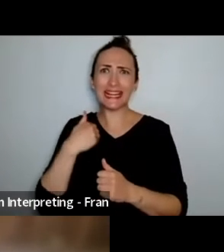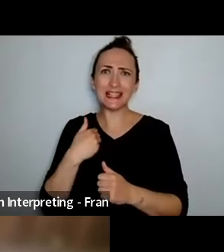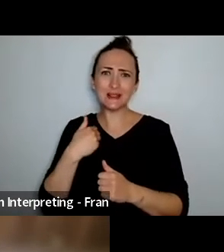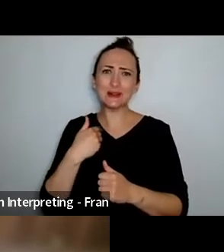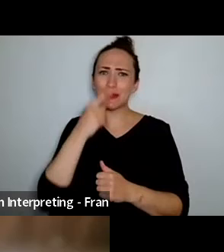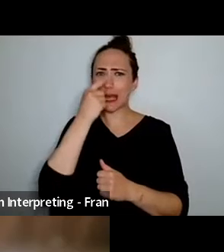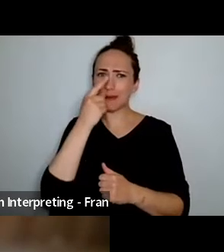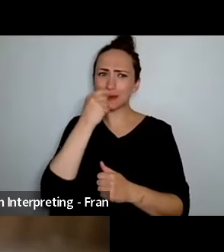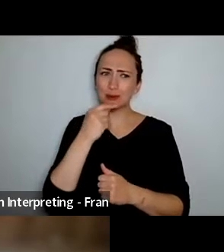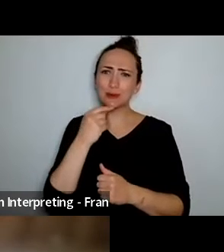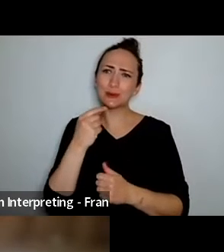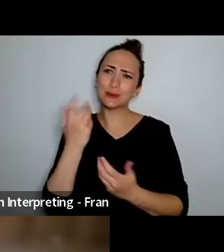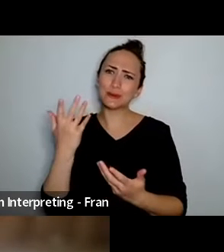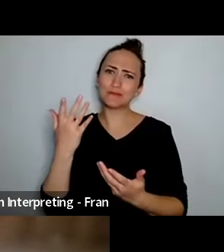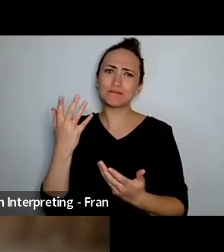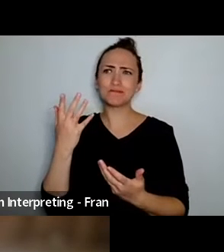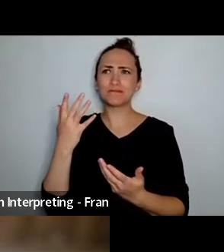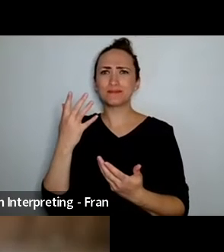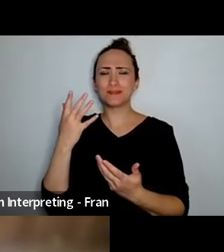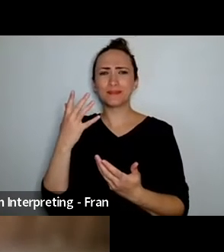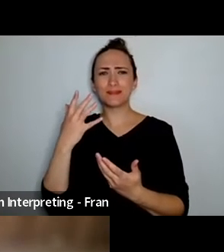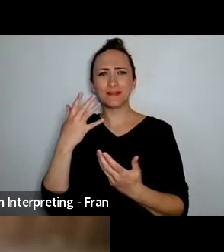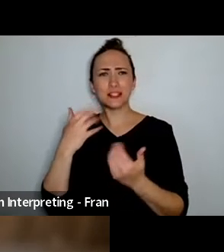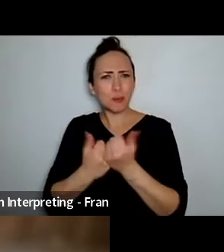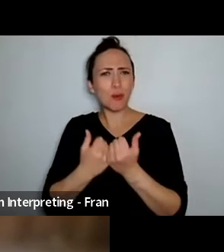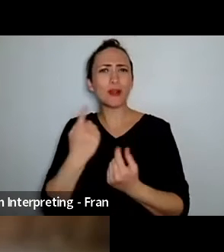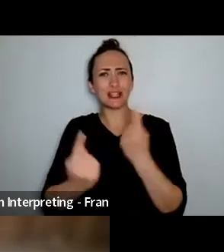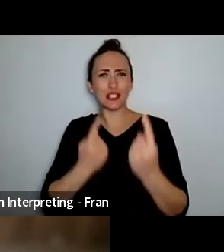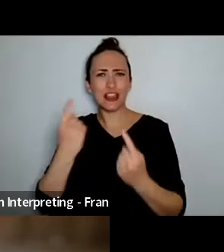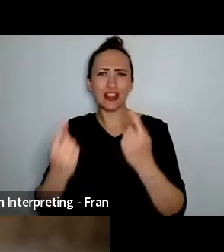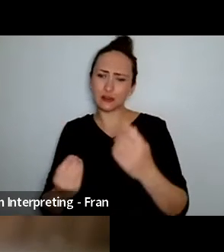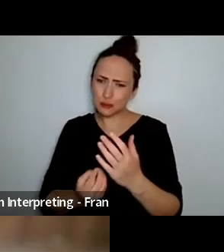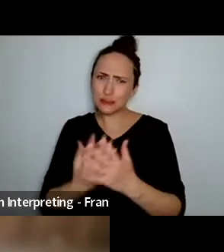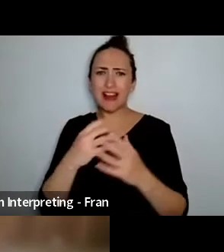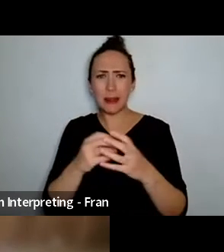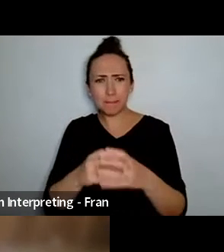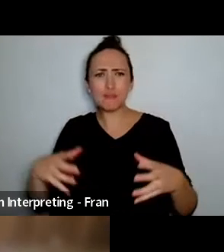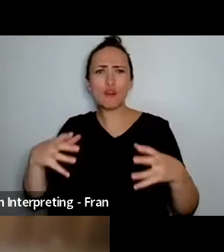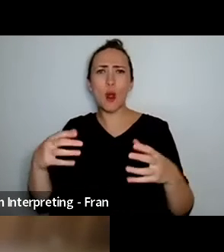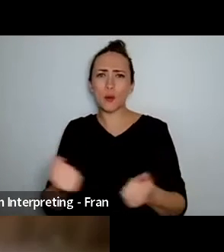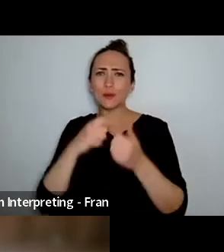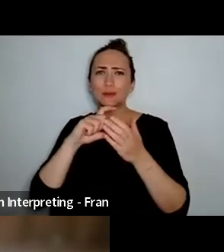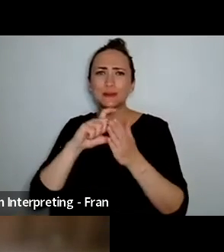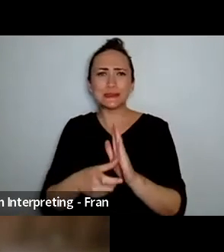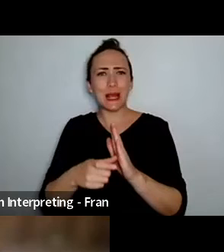for support and I think more of it needs to happen still, I mean its great that Touch Compass has you know